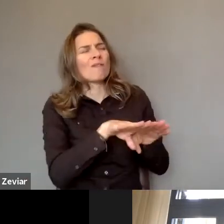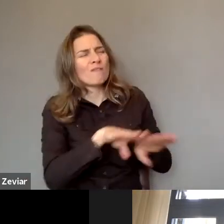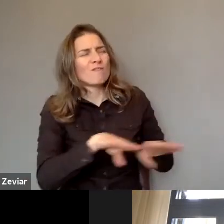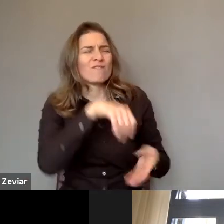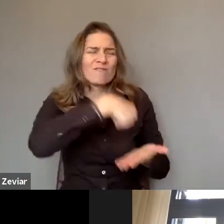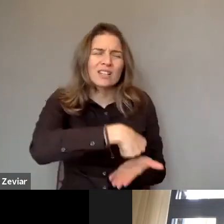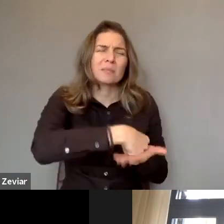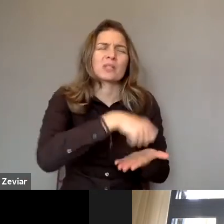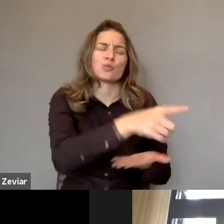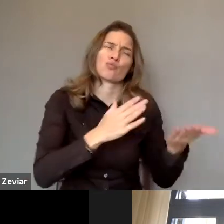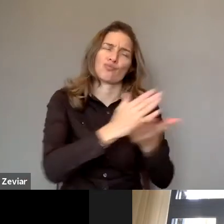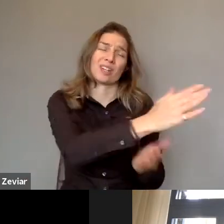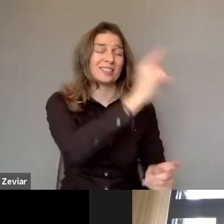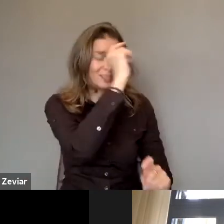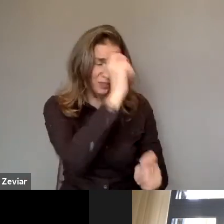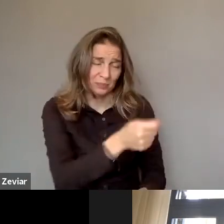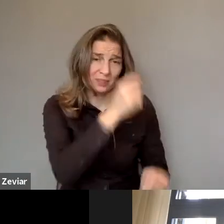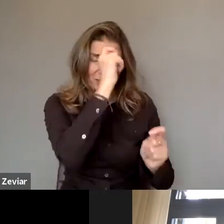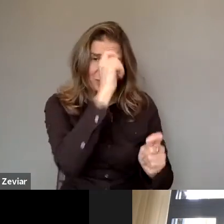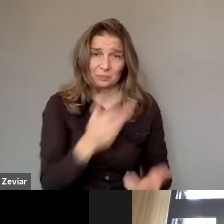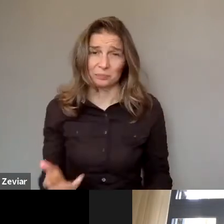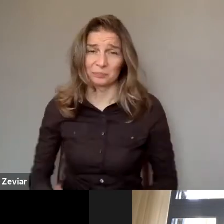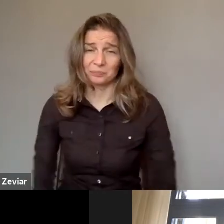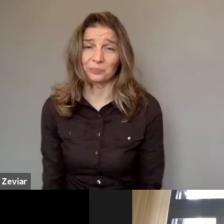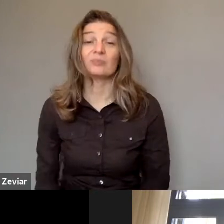But we also need to work with care workers and assistants